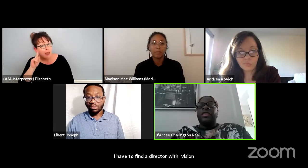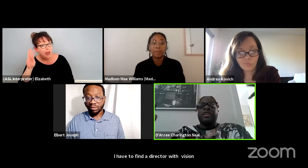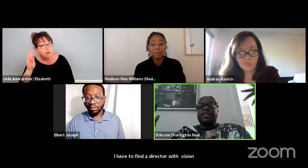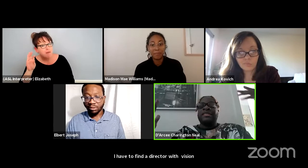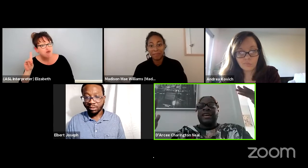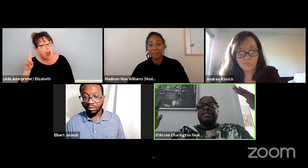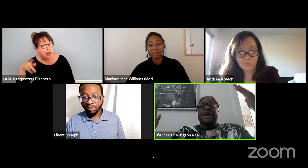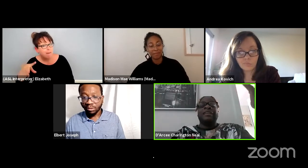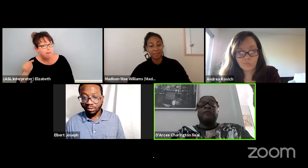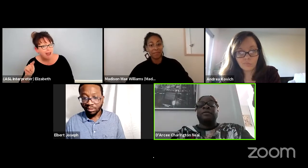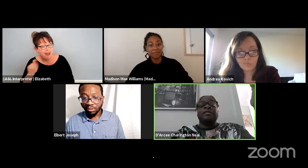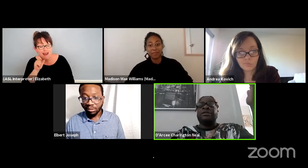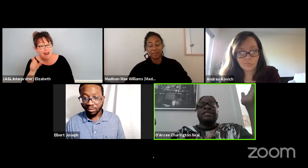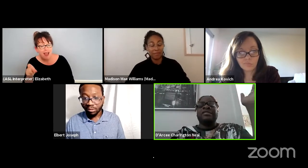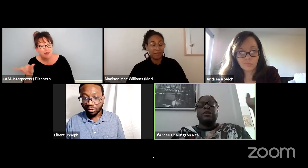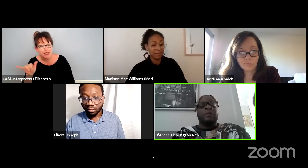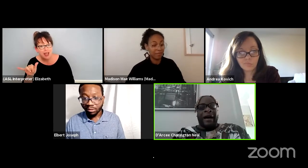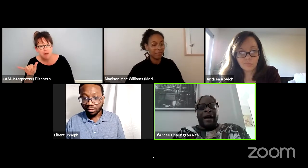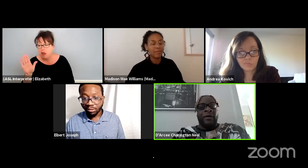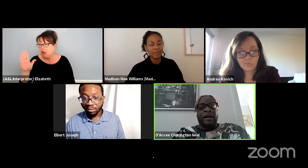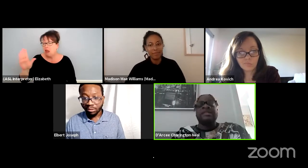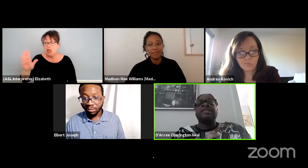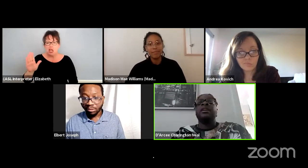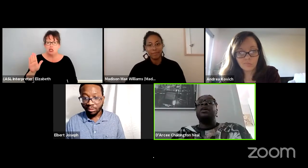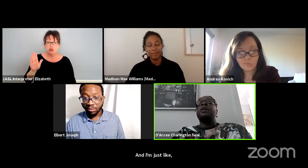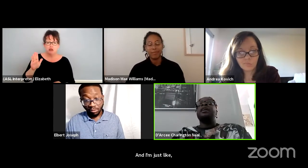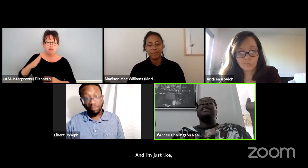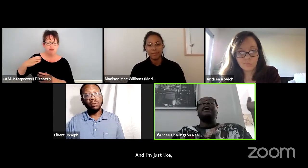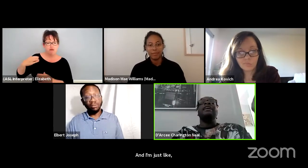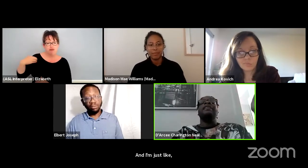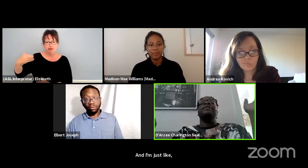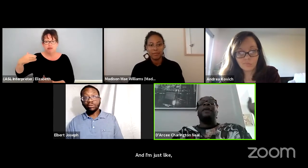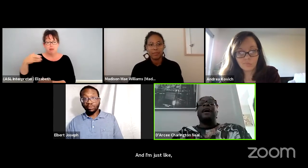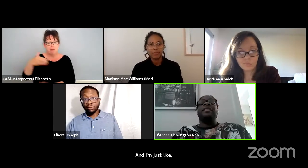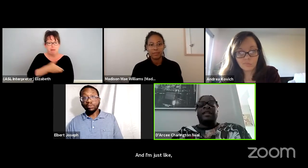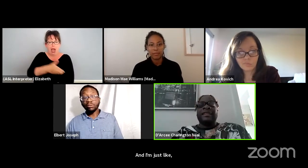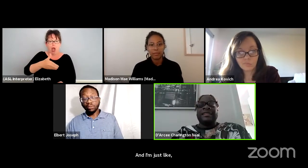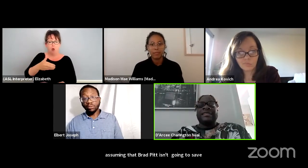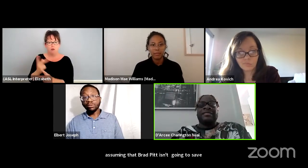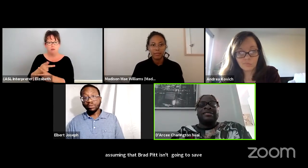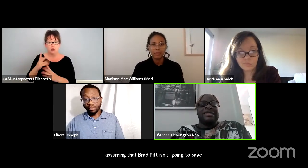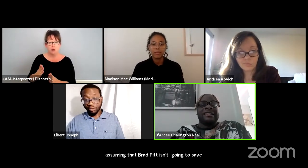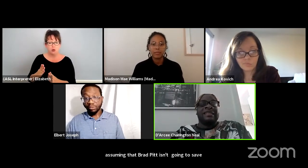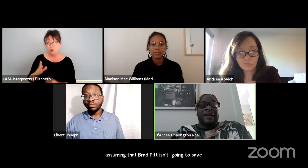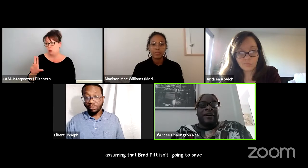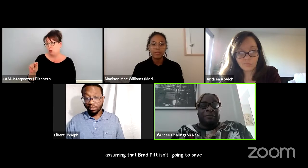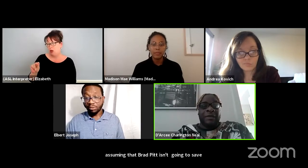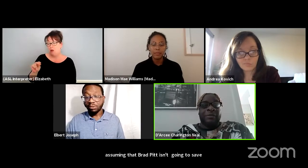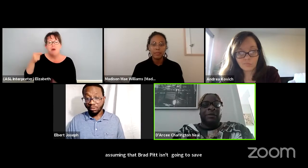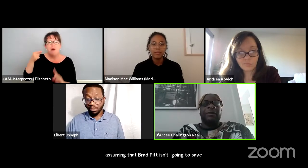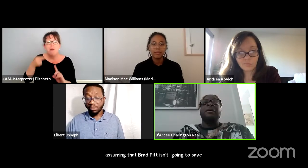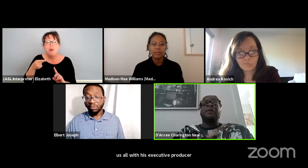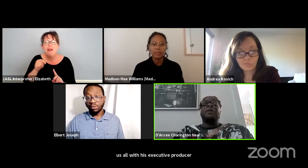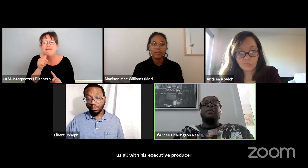with his executive producing superpowers. Like the bottom line is there just isn't enough people